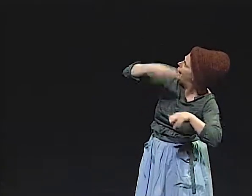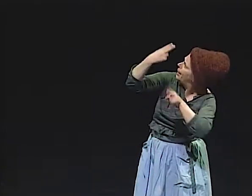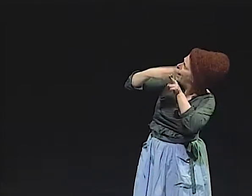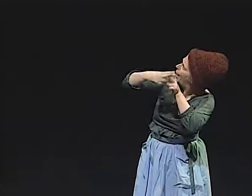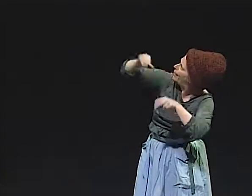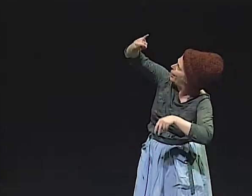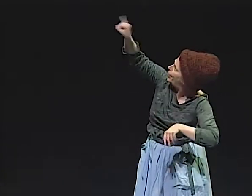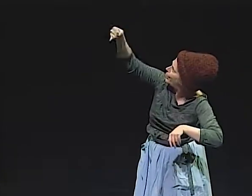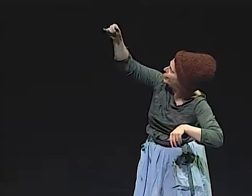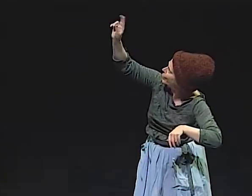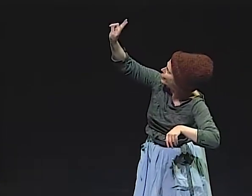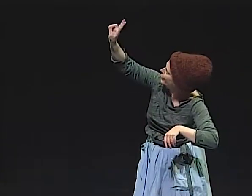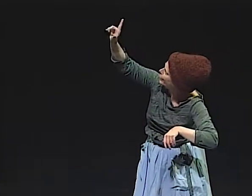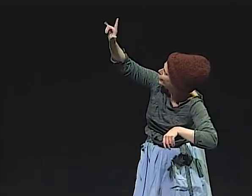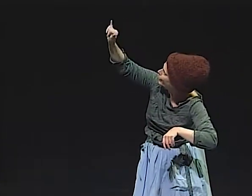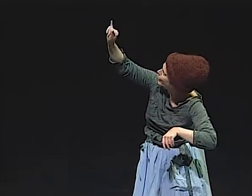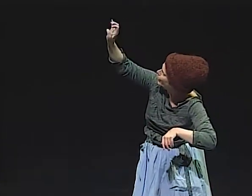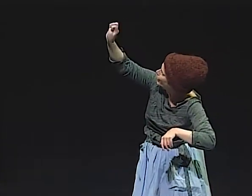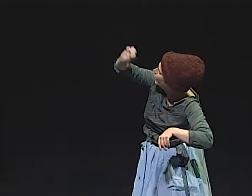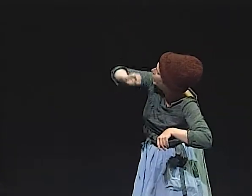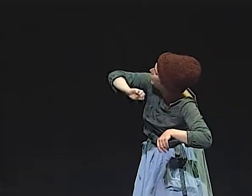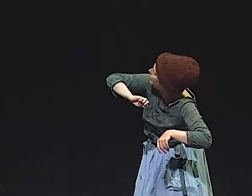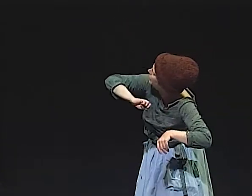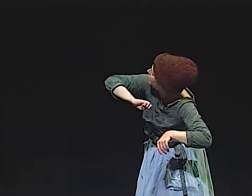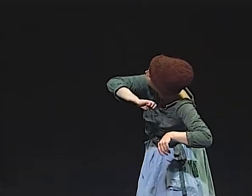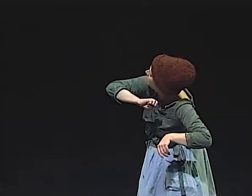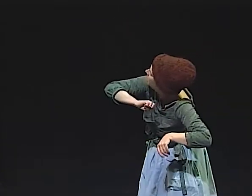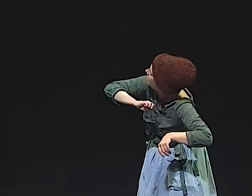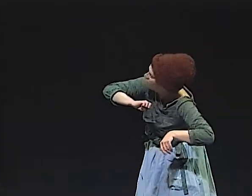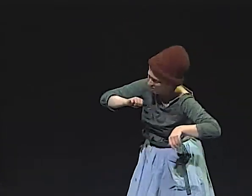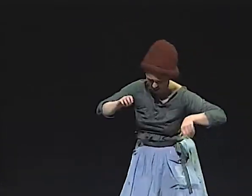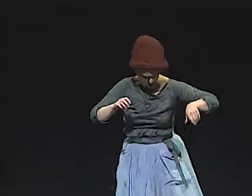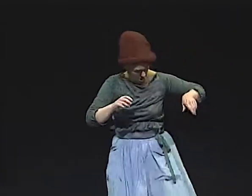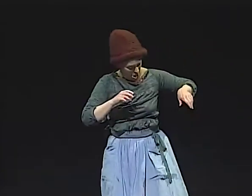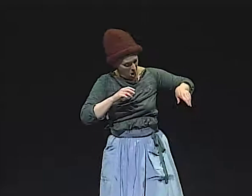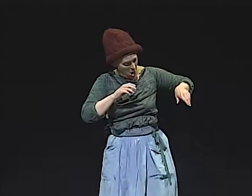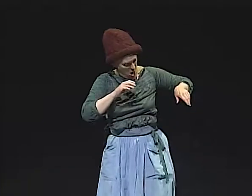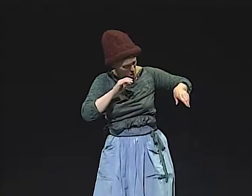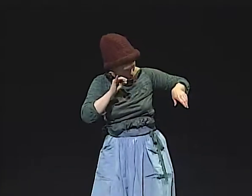"ARE YOU CRAZY? I'M JULIANNA."